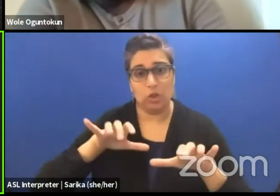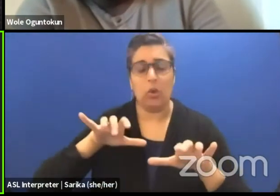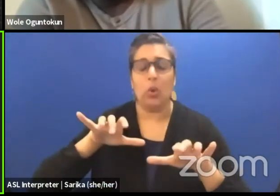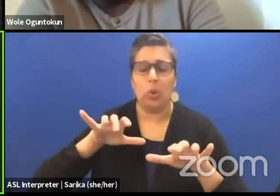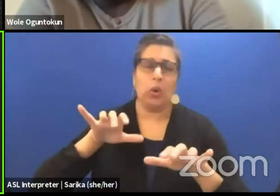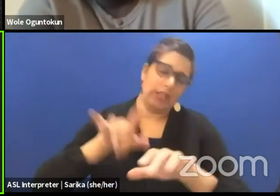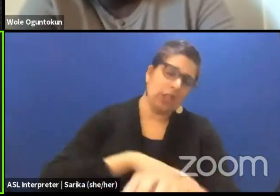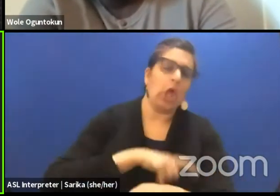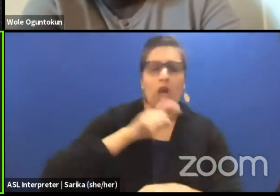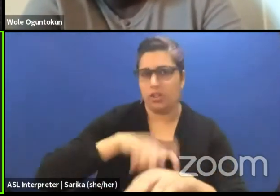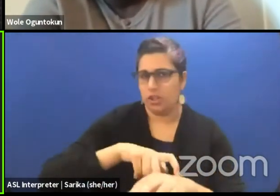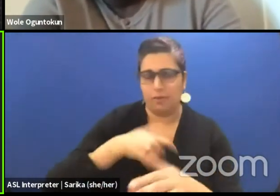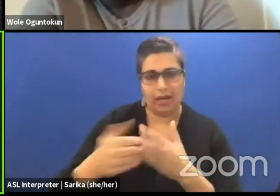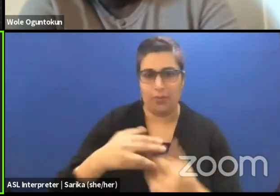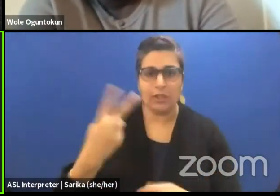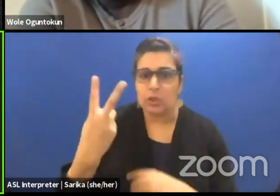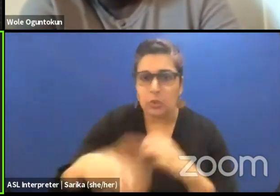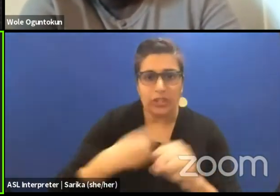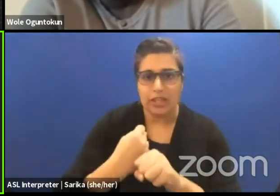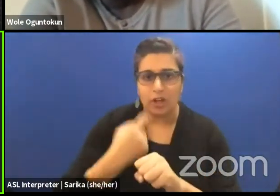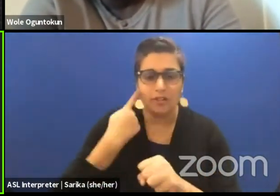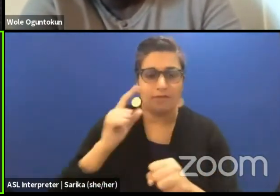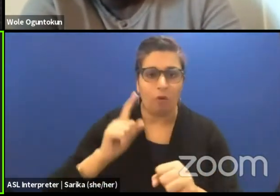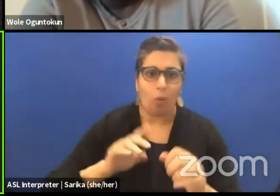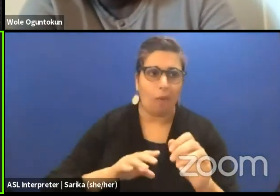Like it takes two years to make one piece average time.